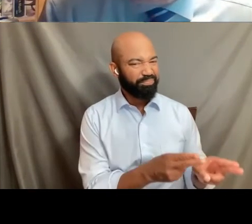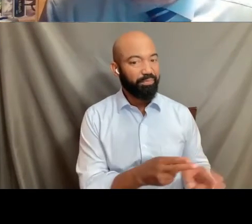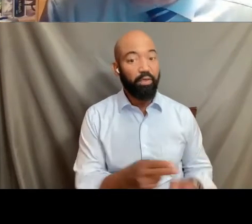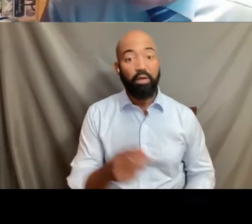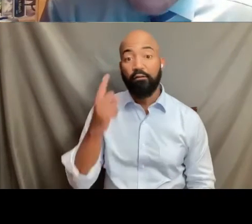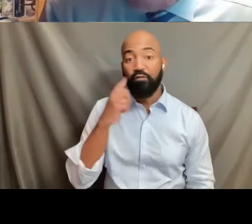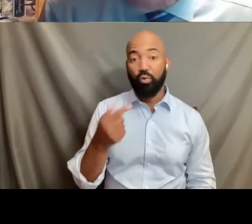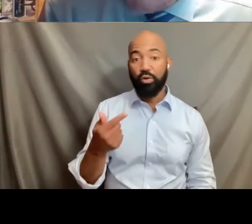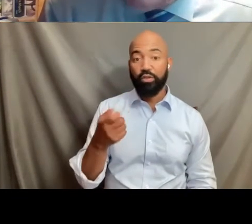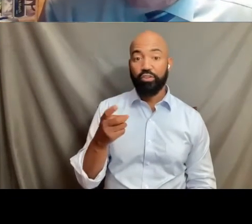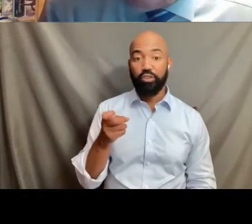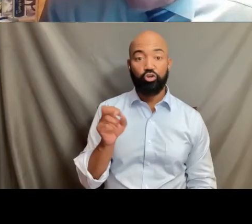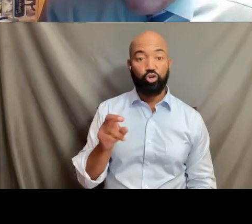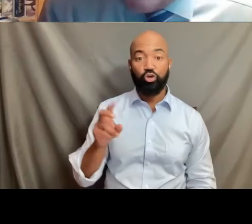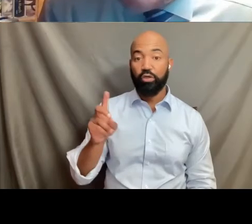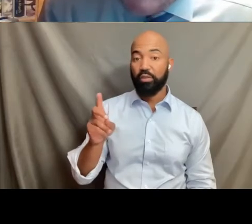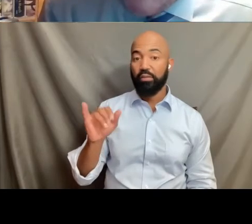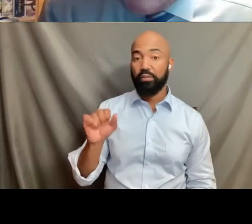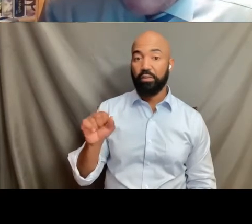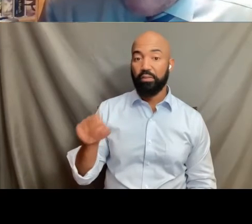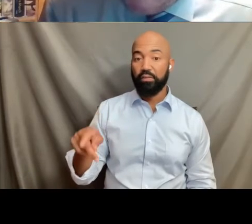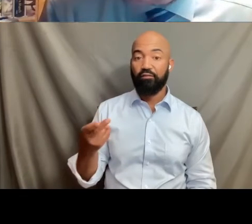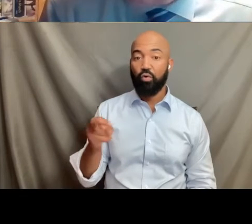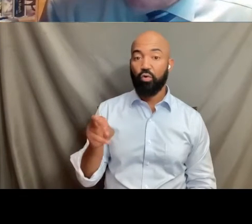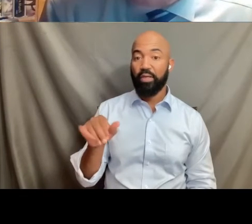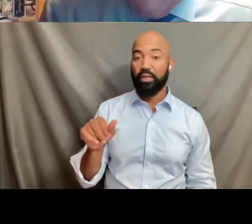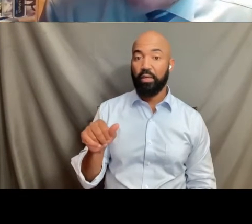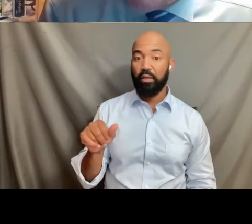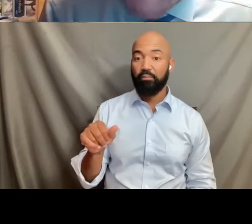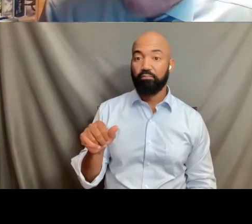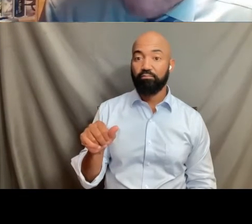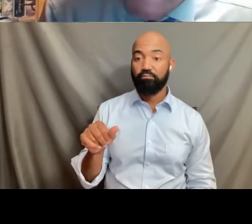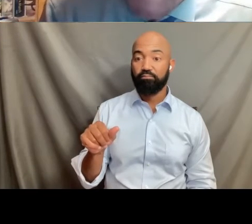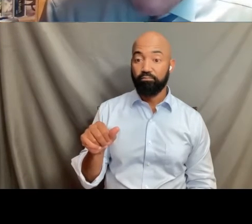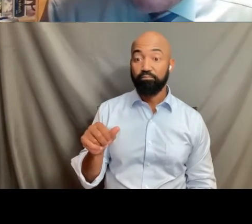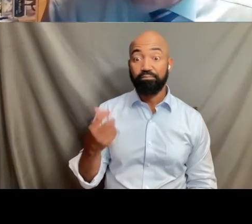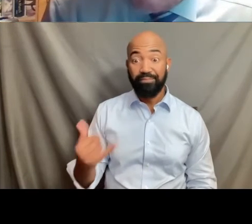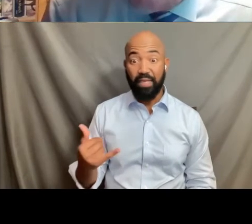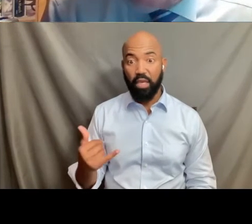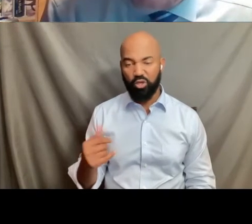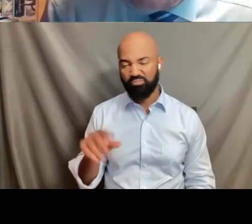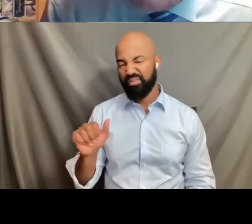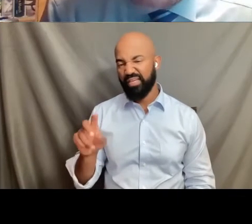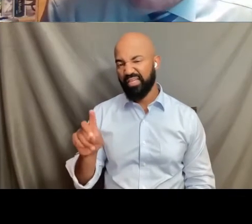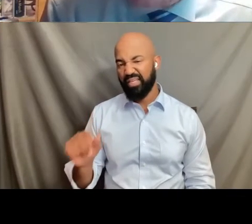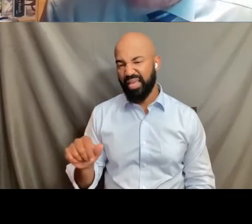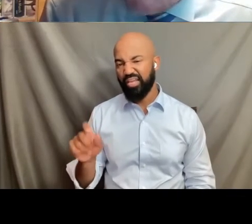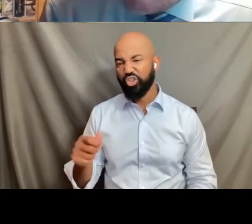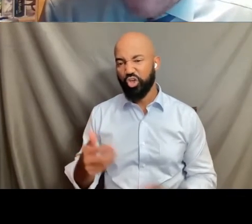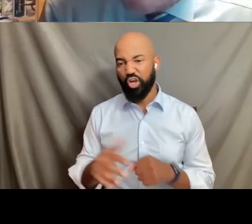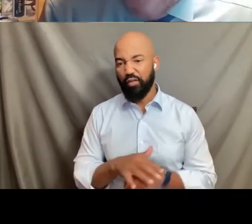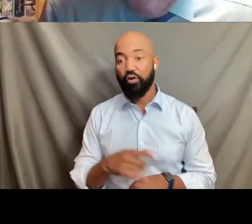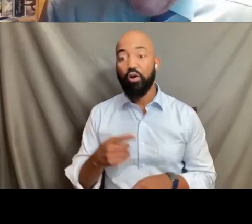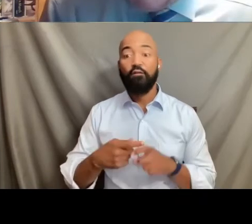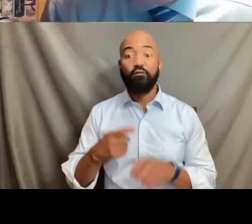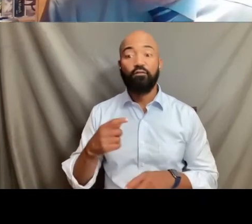We know, we know that the ADA should in fact cover people who are suffering from that.